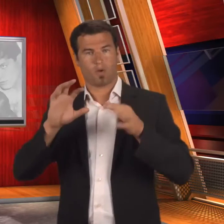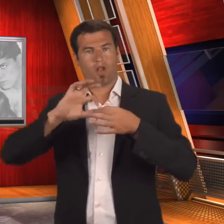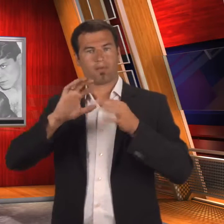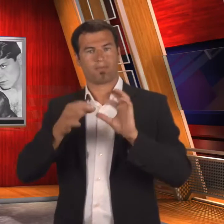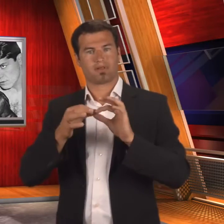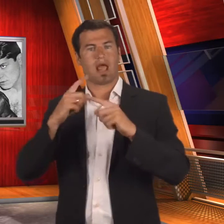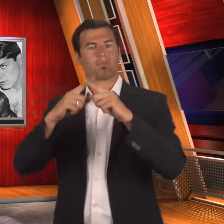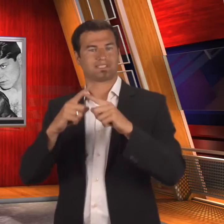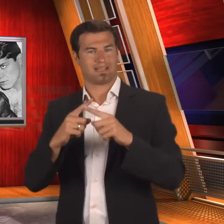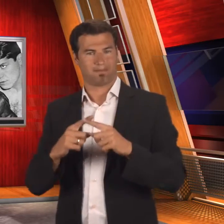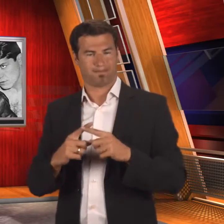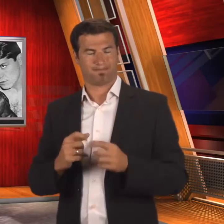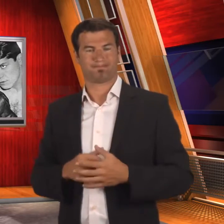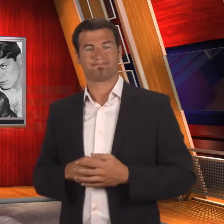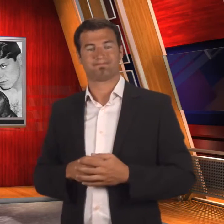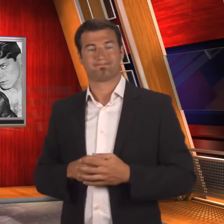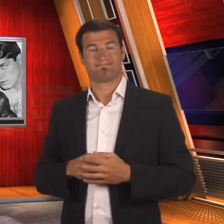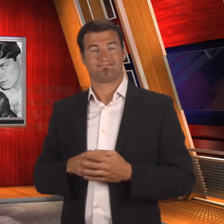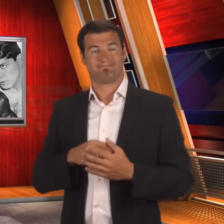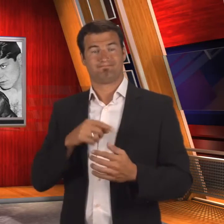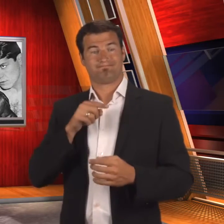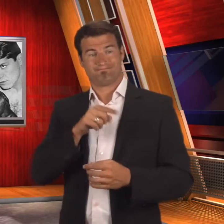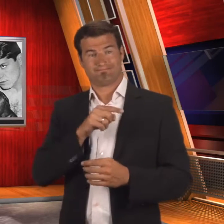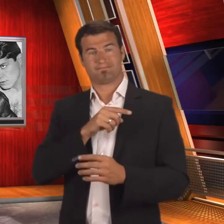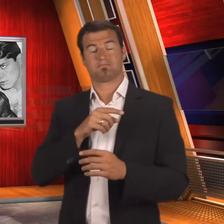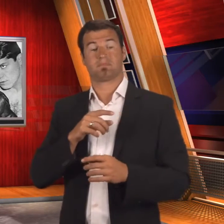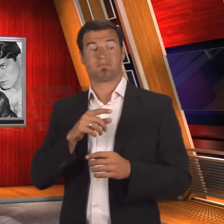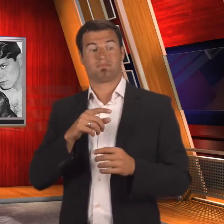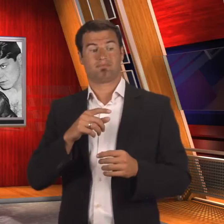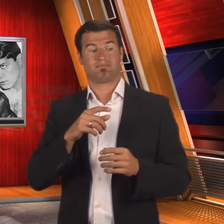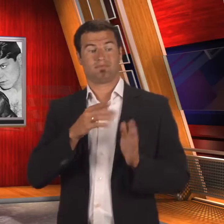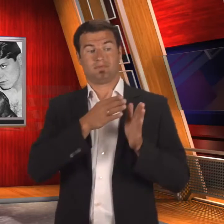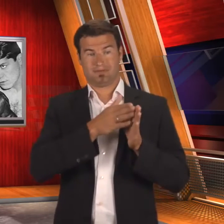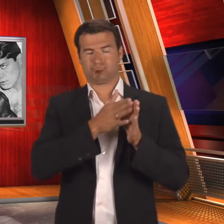Olympics in Amsterdam.